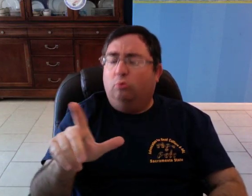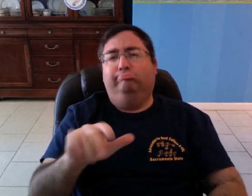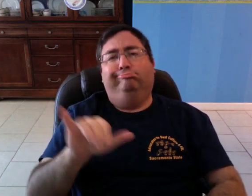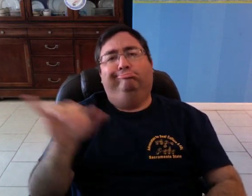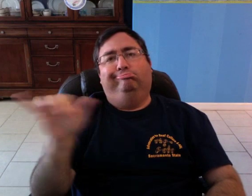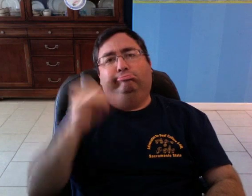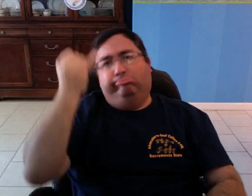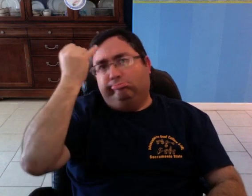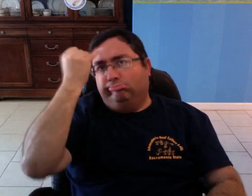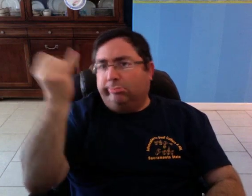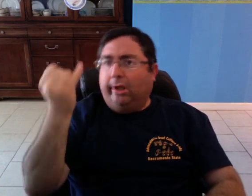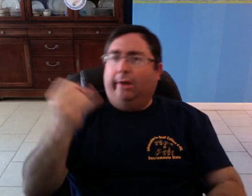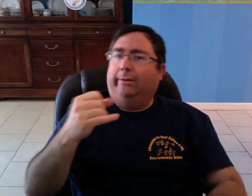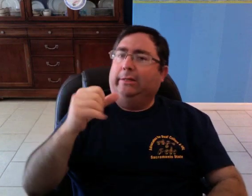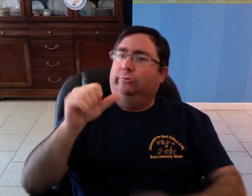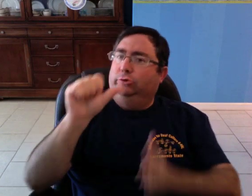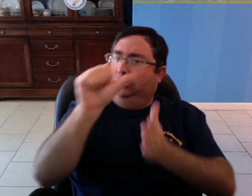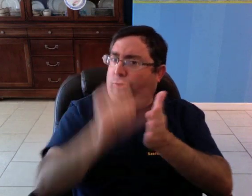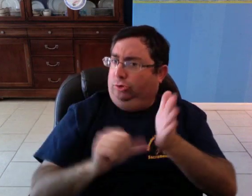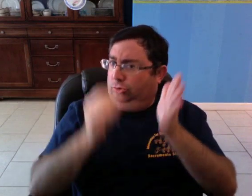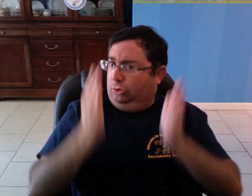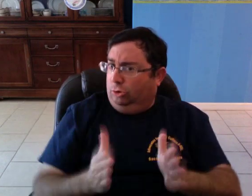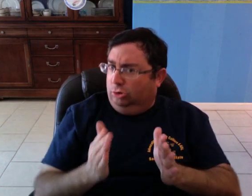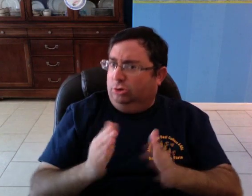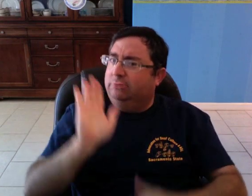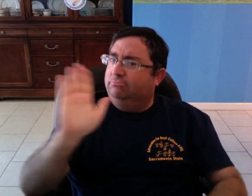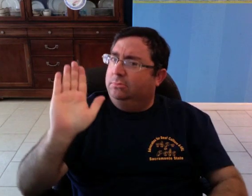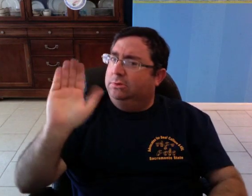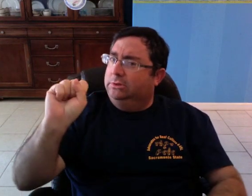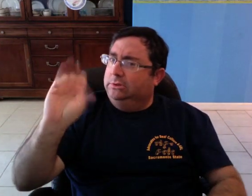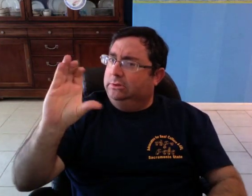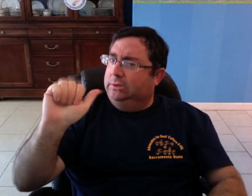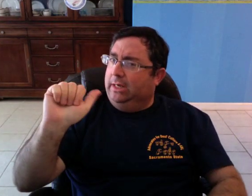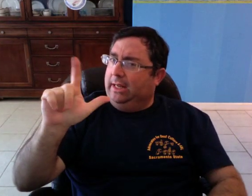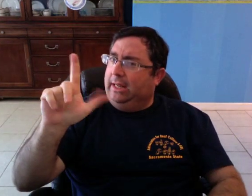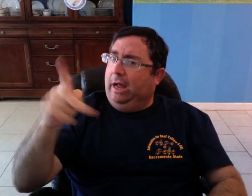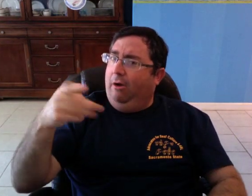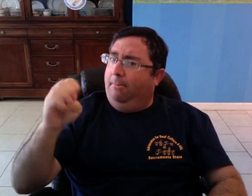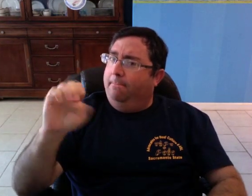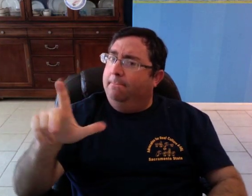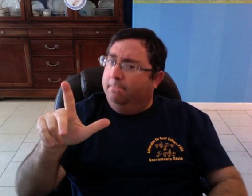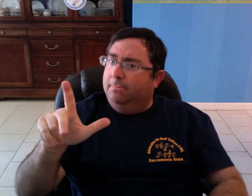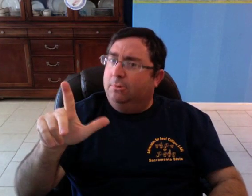like a surgeon's scalpel